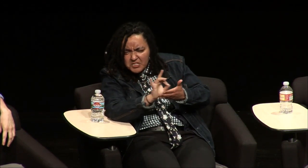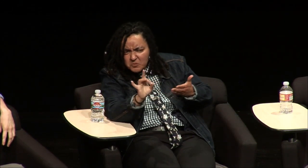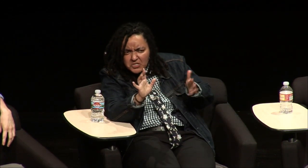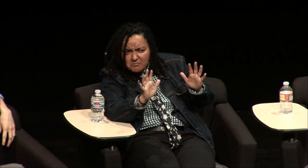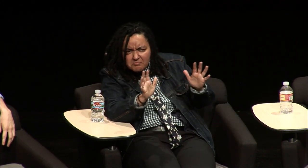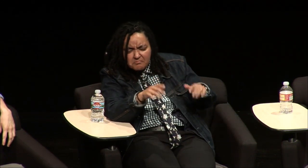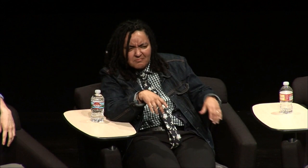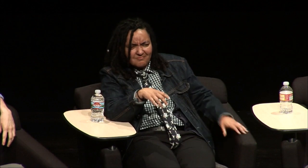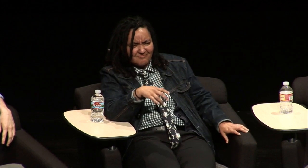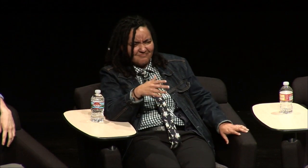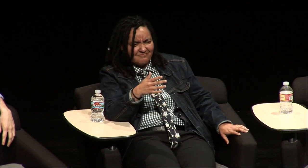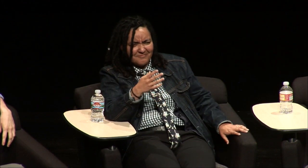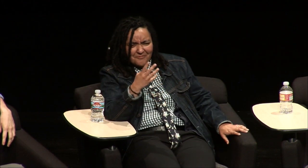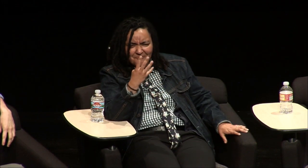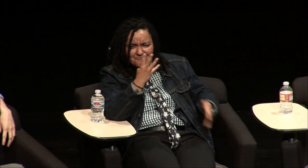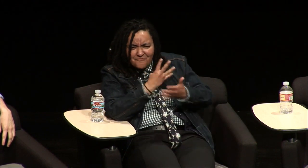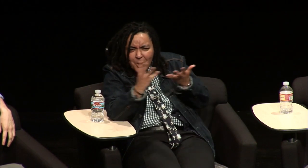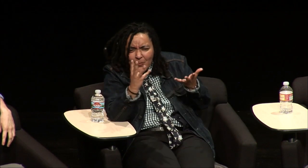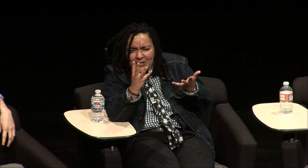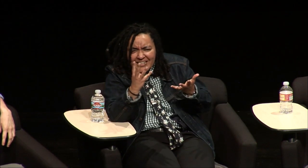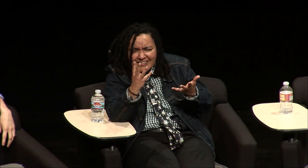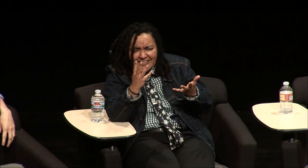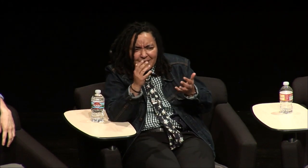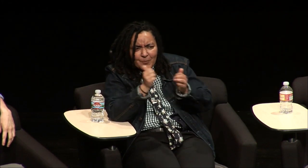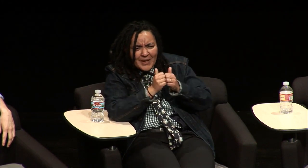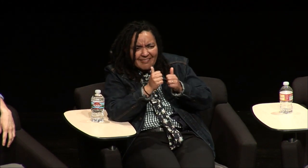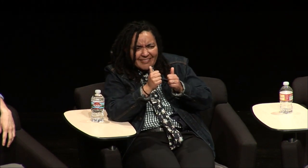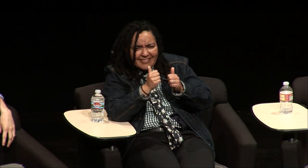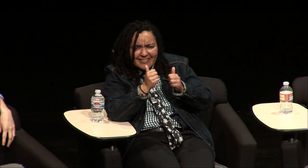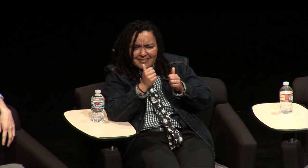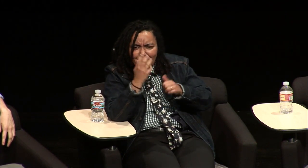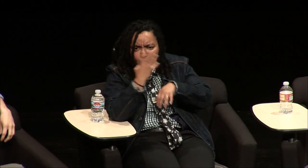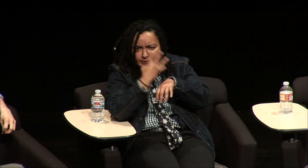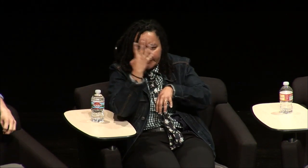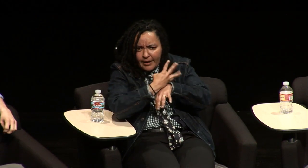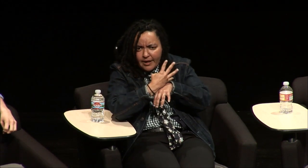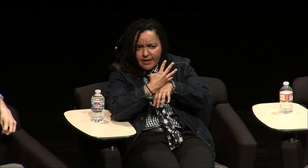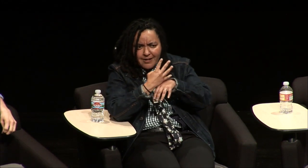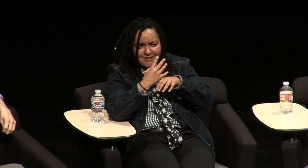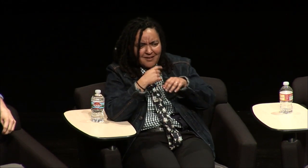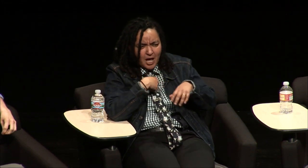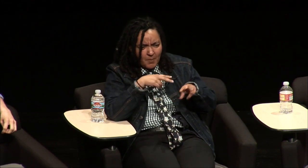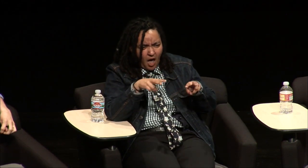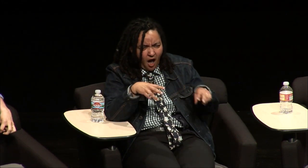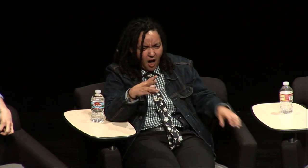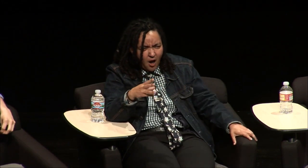if I remember correctly they last about eight weeks and so they're intense you